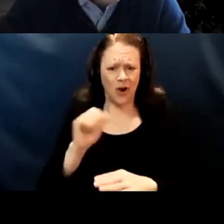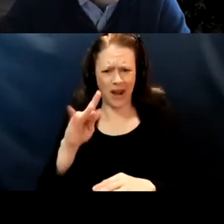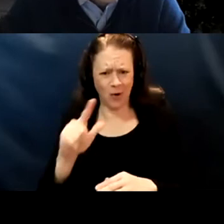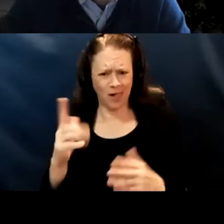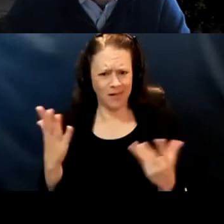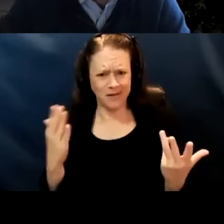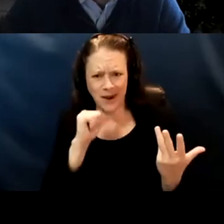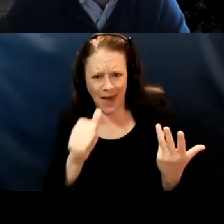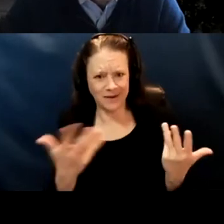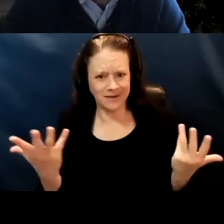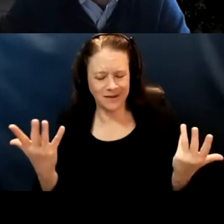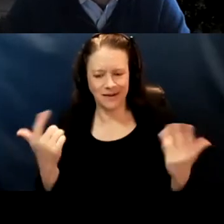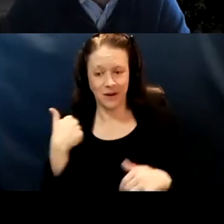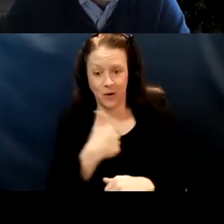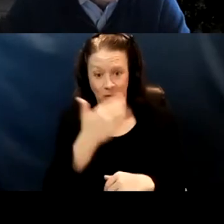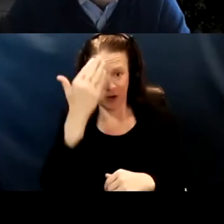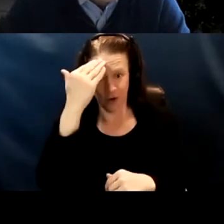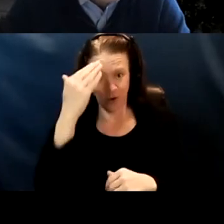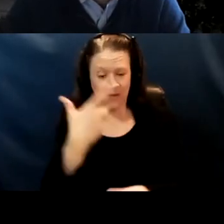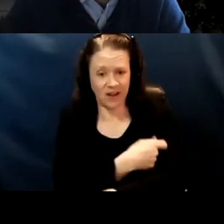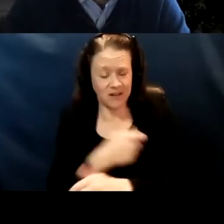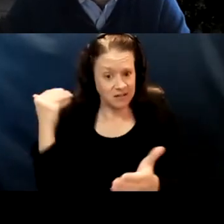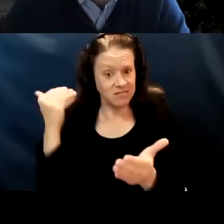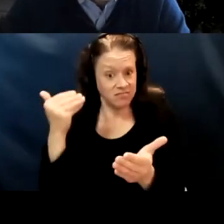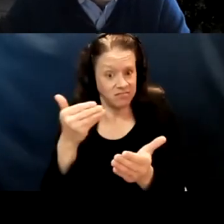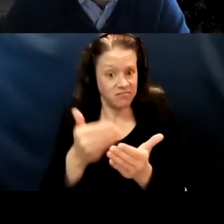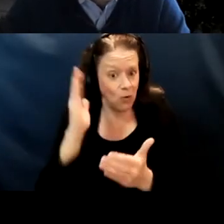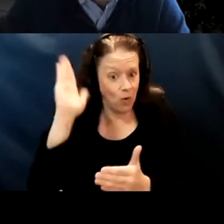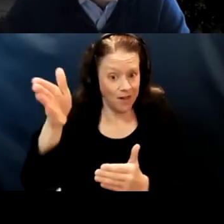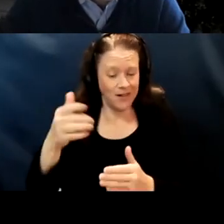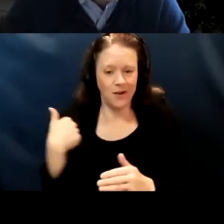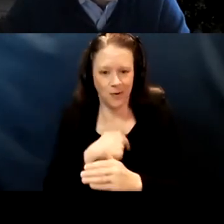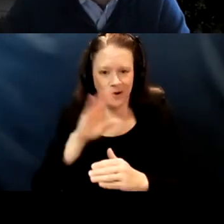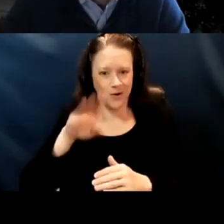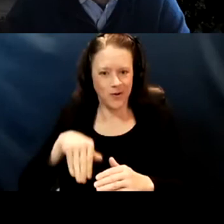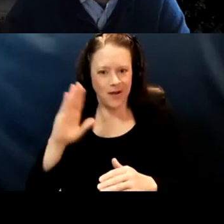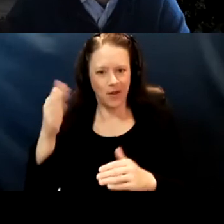You know, I mean, we knew that vaccines were coming. We knew there was going to be a vaccine hesitancy.